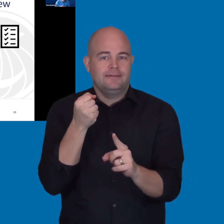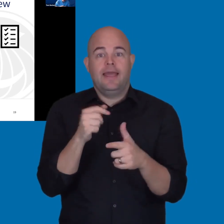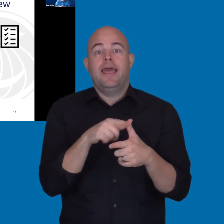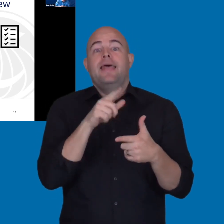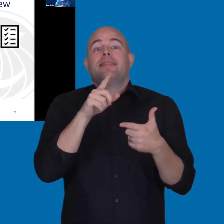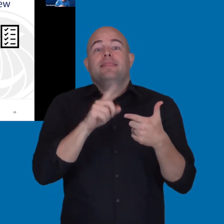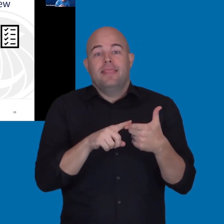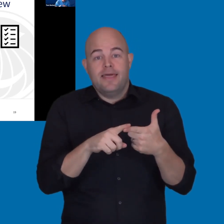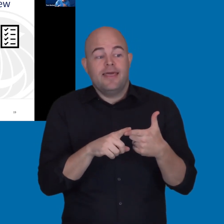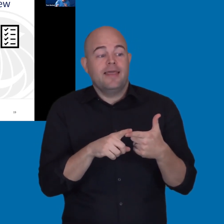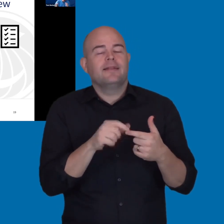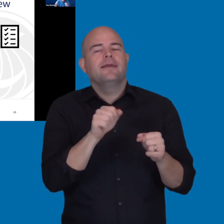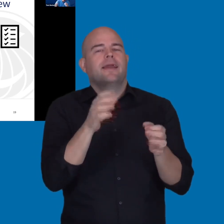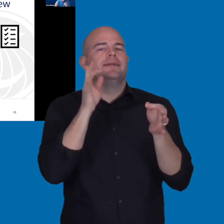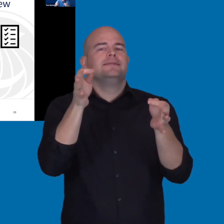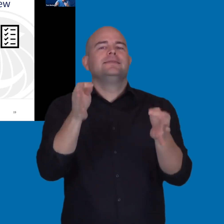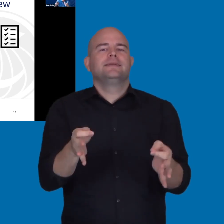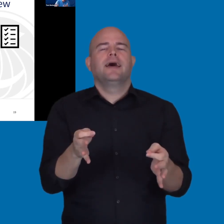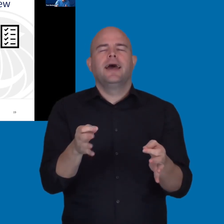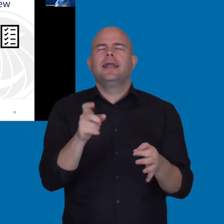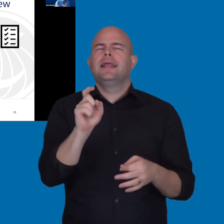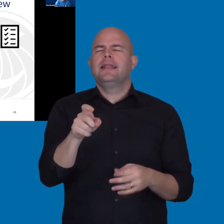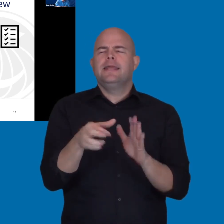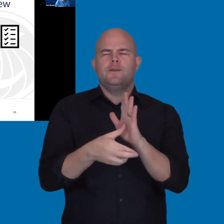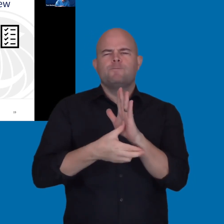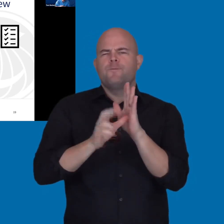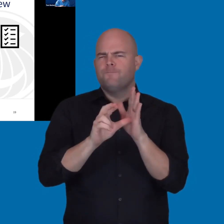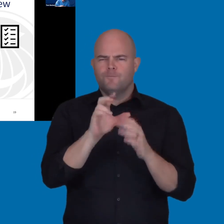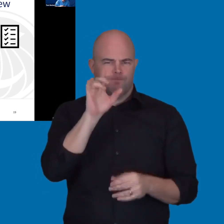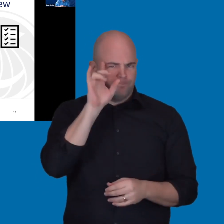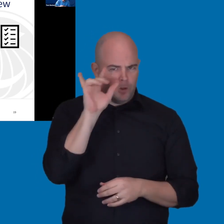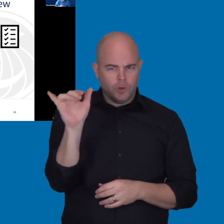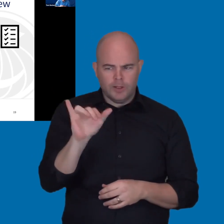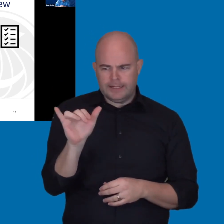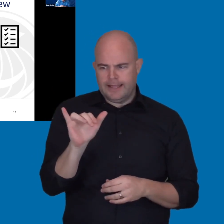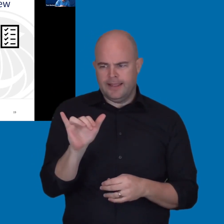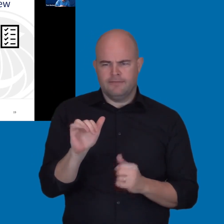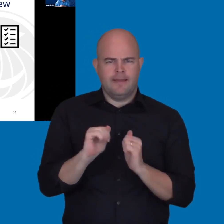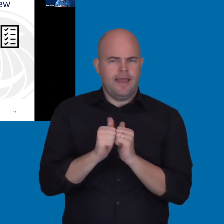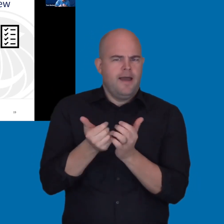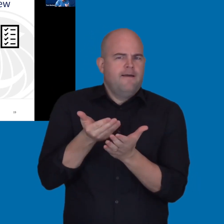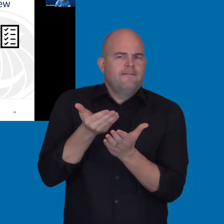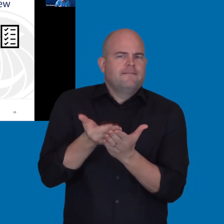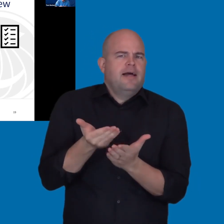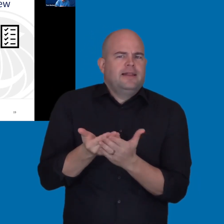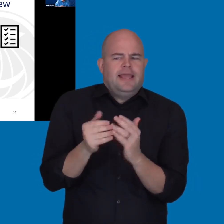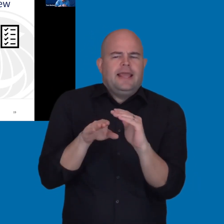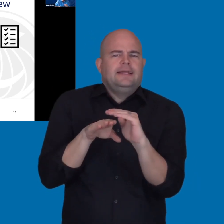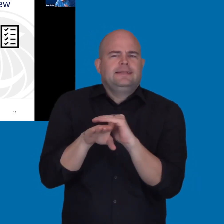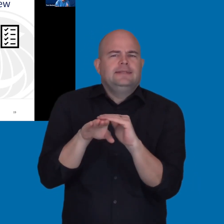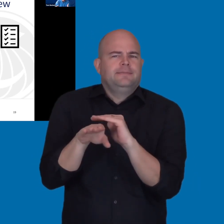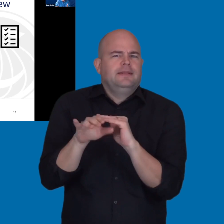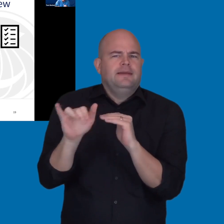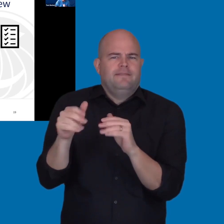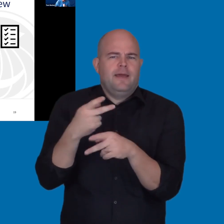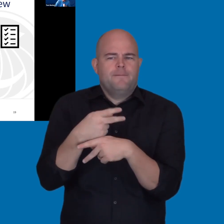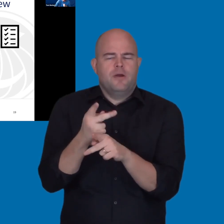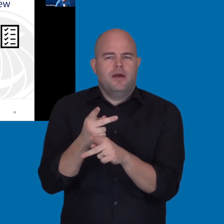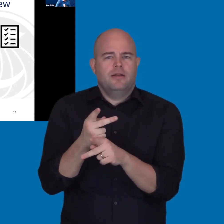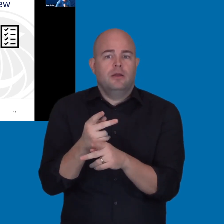of review activities should we do to validate the accessibility of this product, or not, depending on impact?